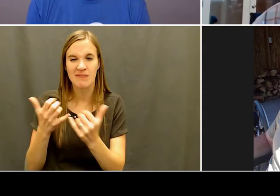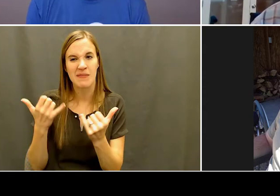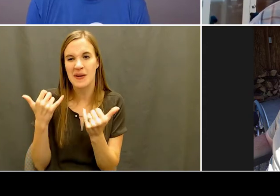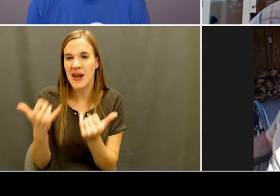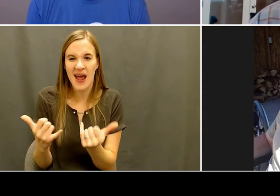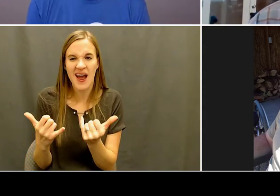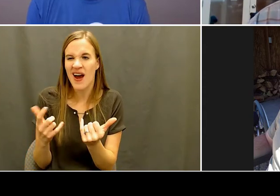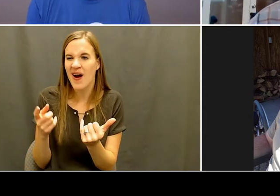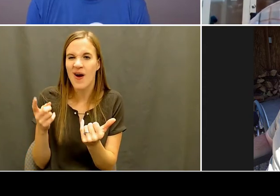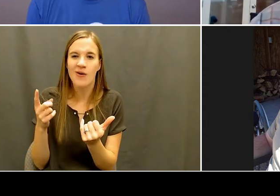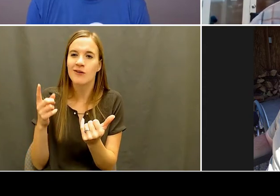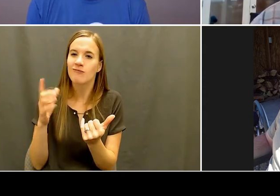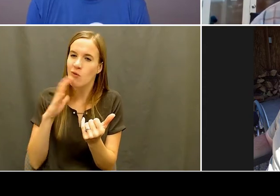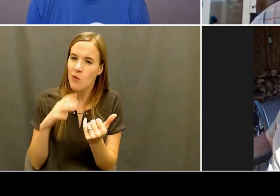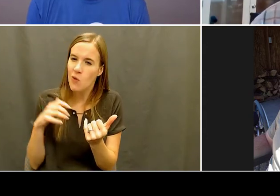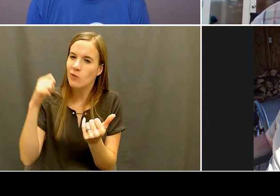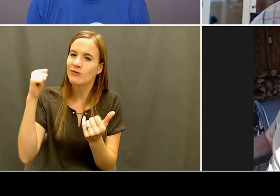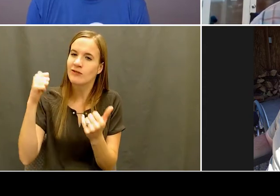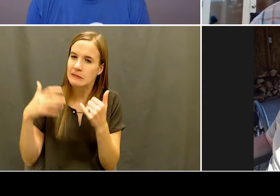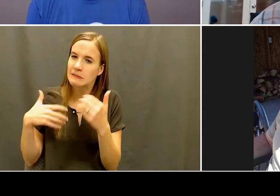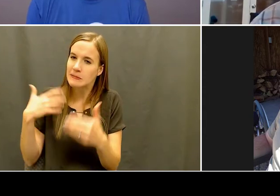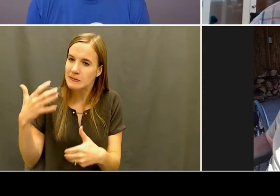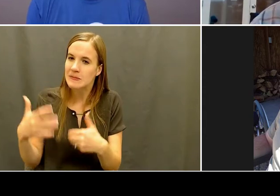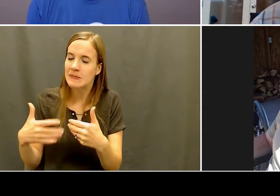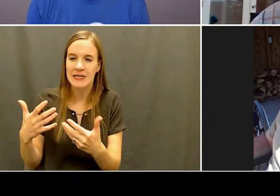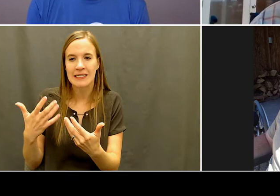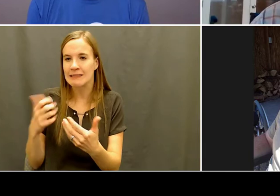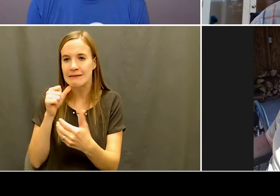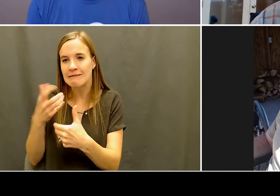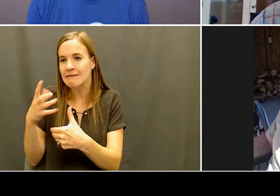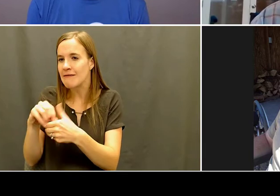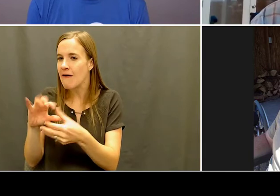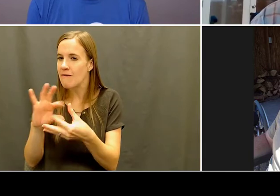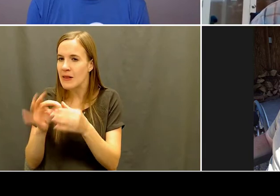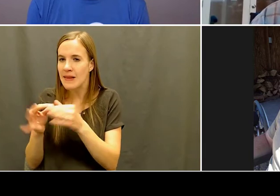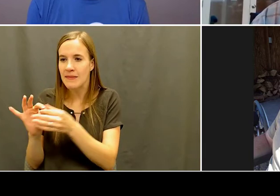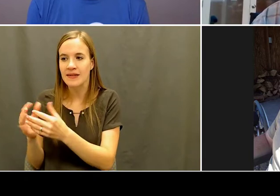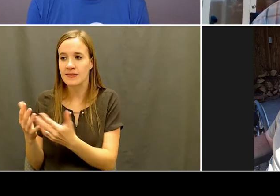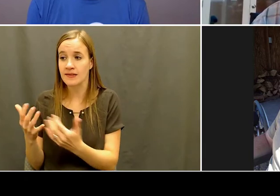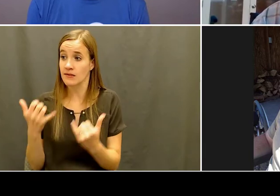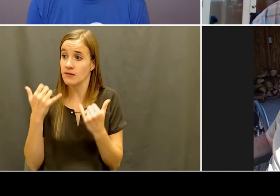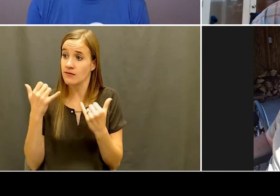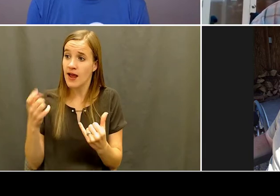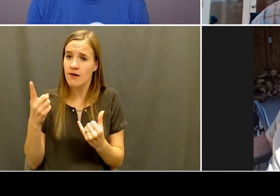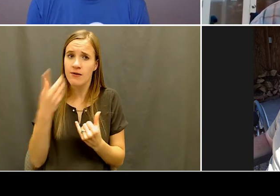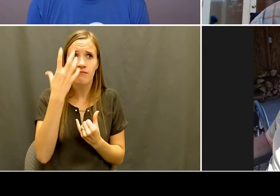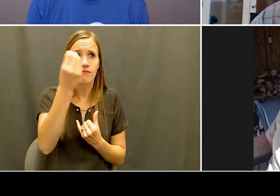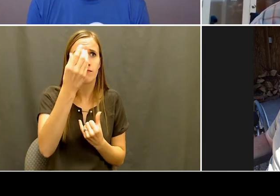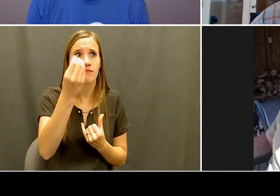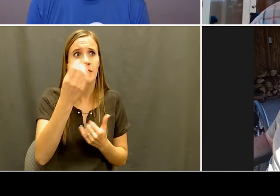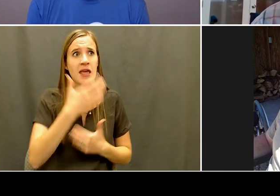pretty amazing adventures that you've been on but you know, where are those adventures taking you today?